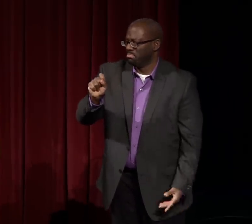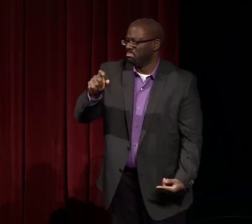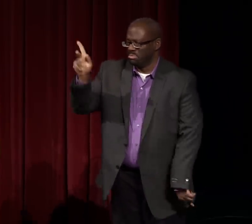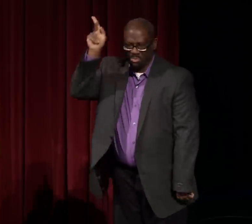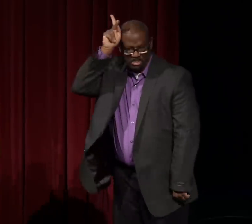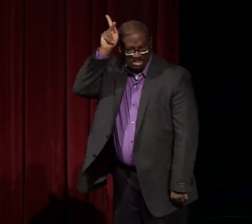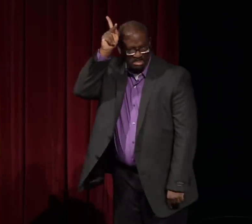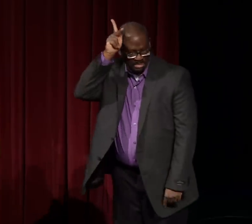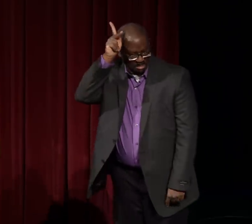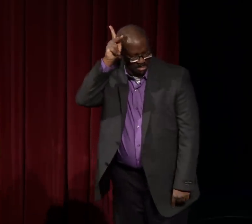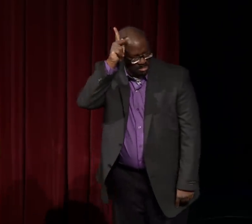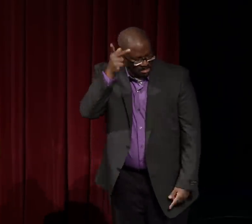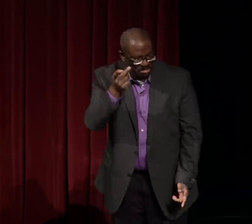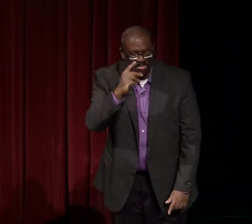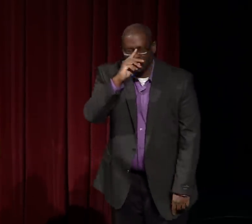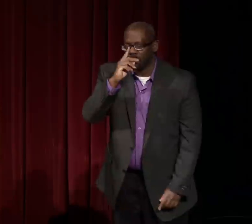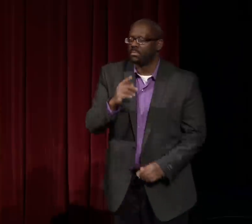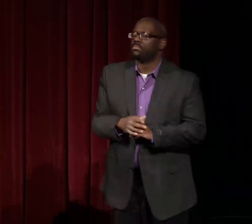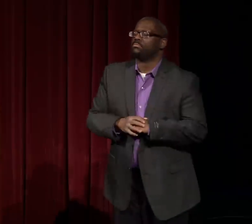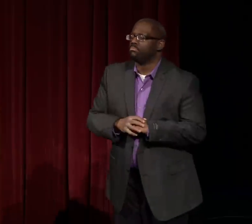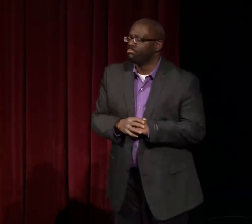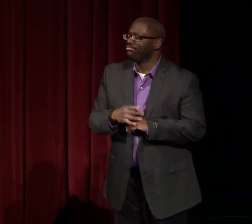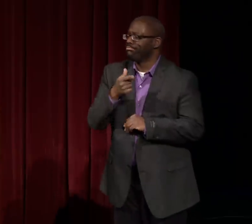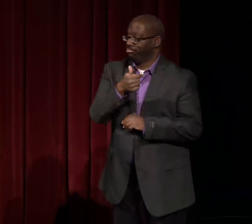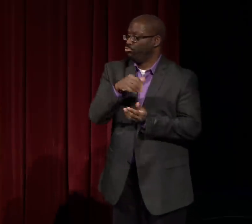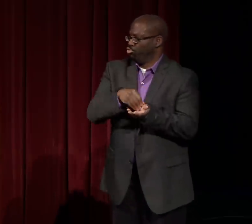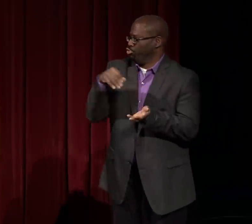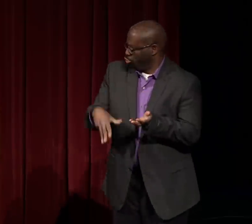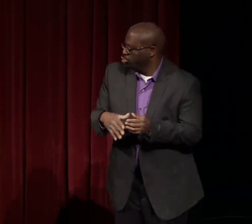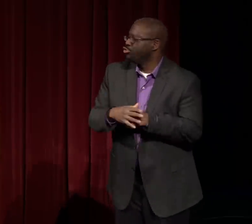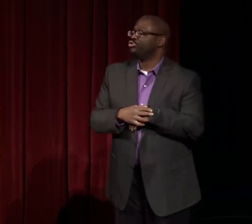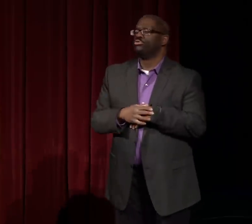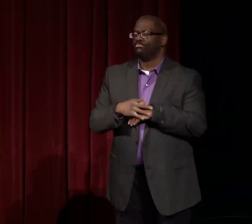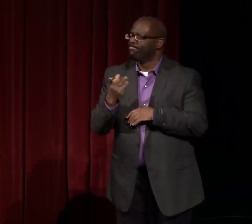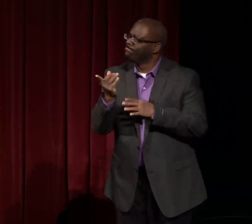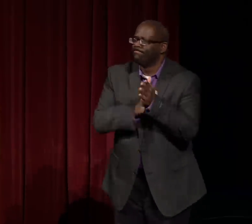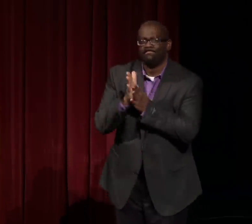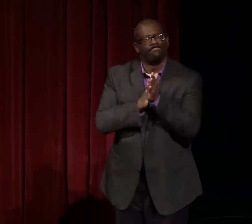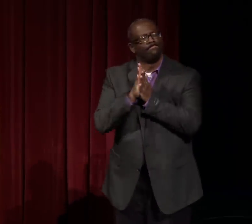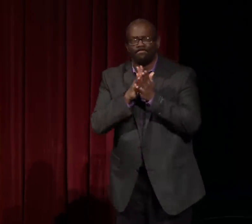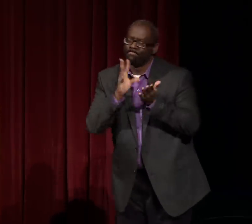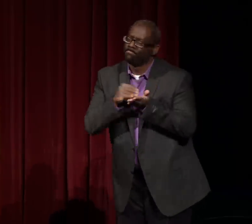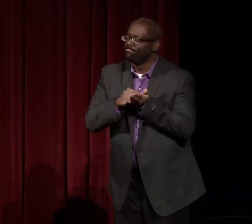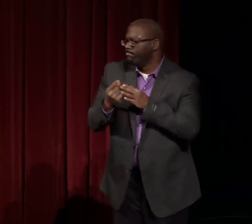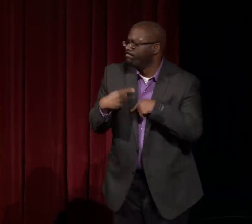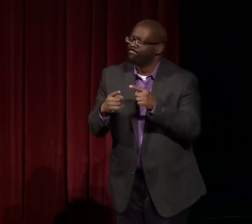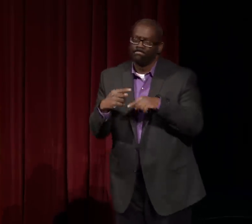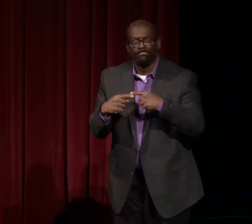And as I said, he was Nathie's student.